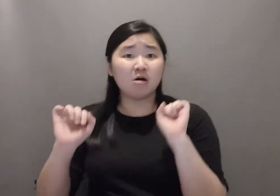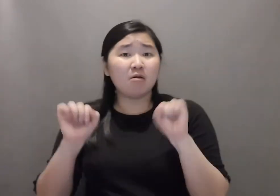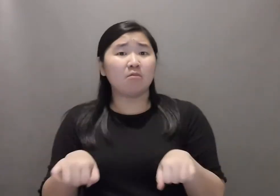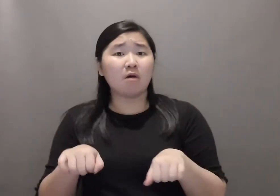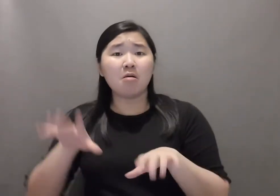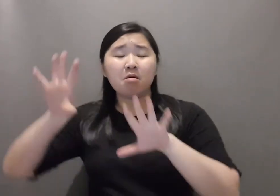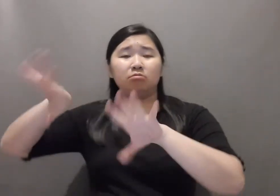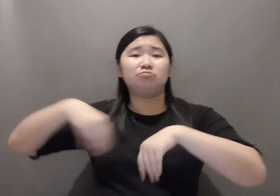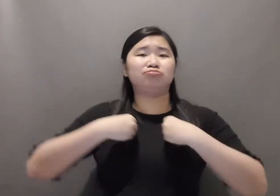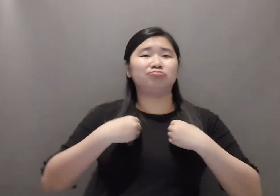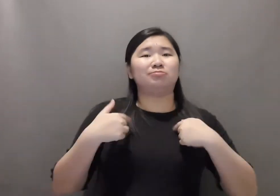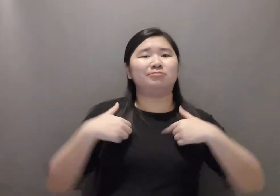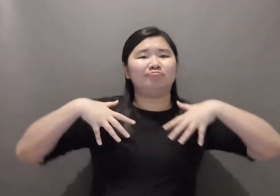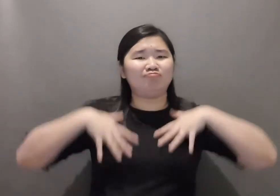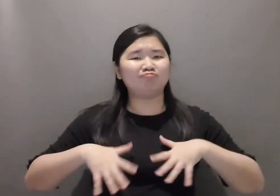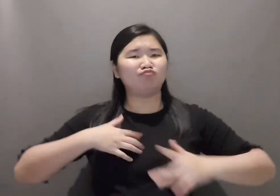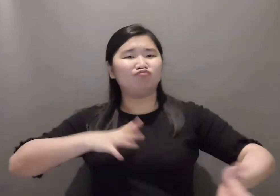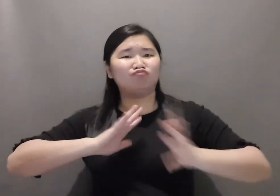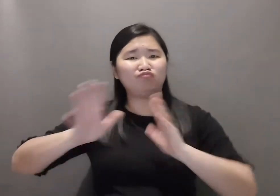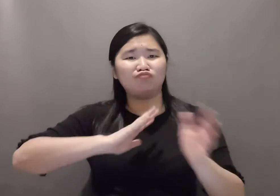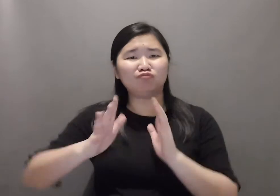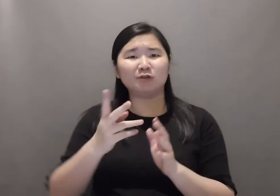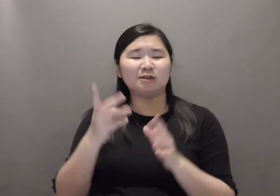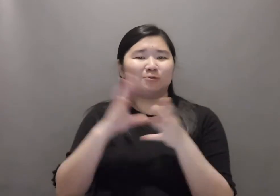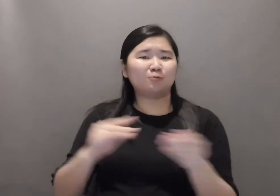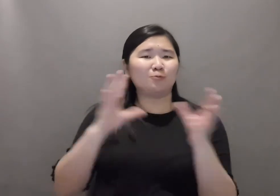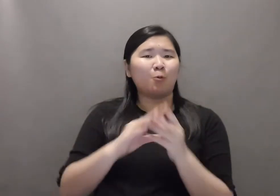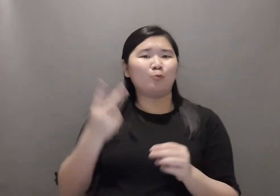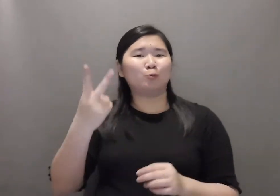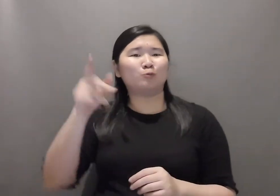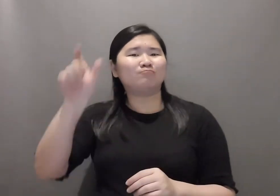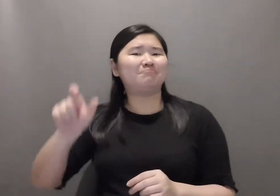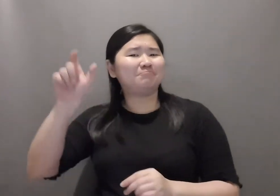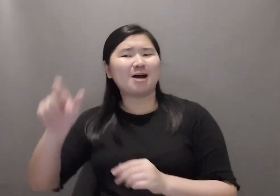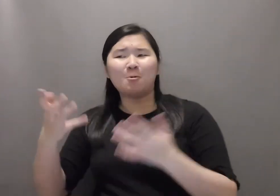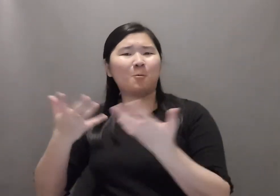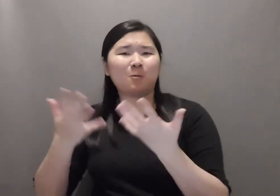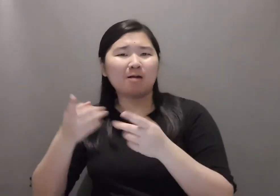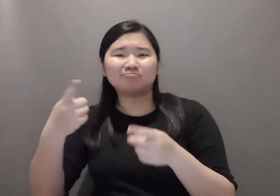by using body shifts to represent each character in the conversation.